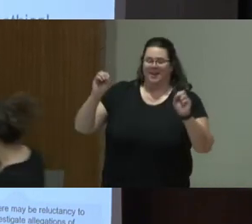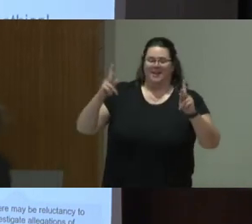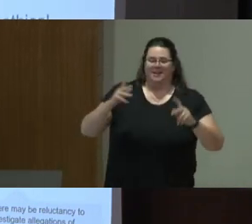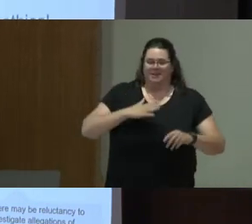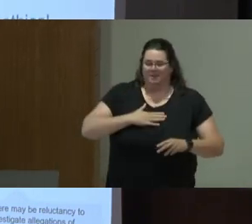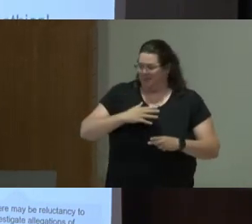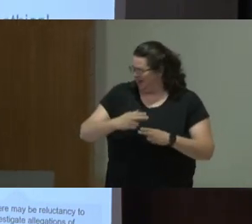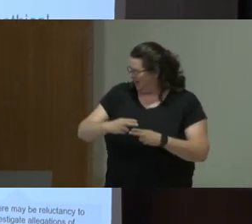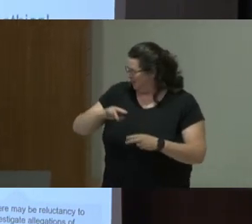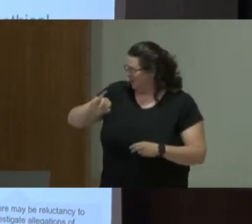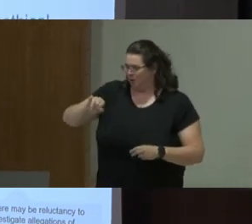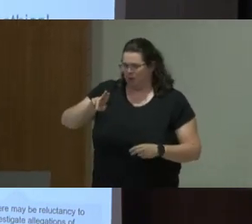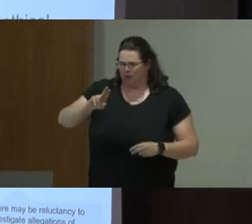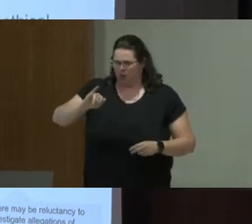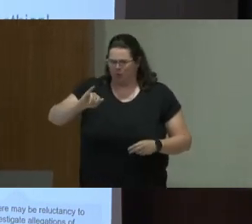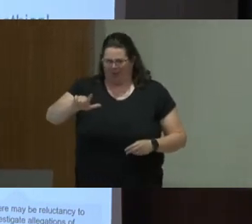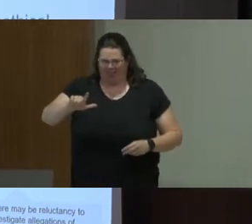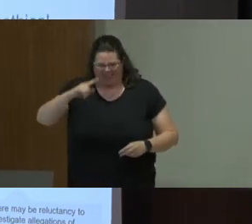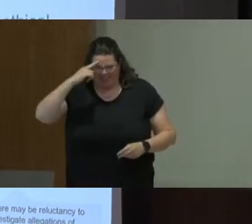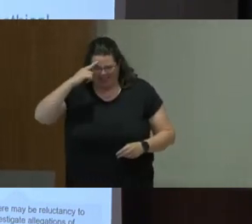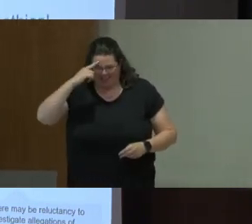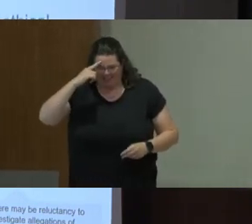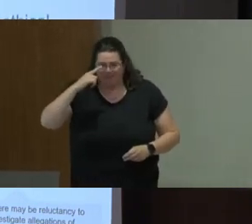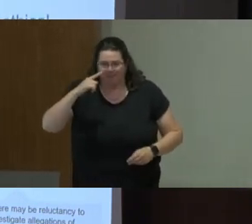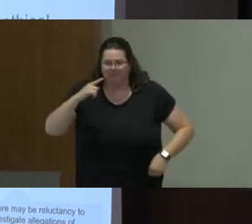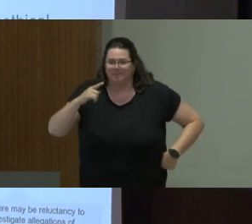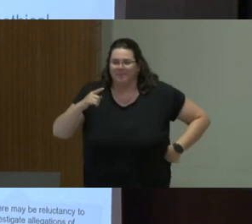My name is Joeri Udemakers and I'm also from Holland.